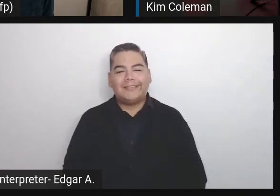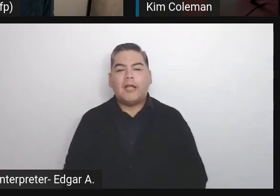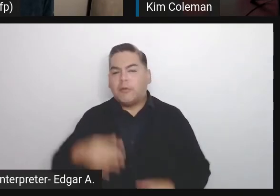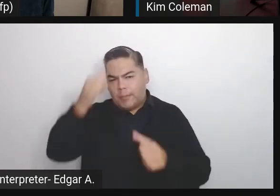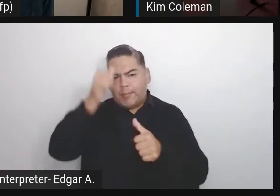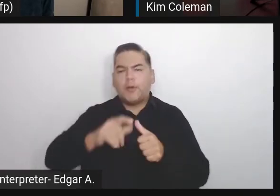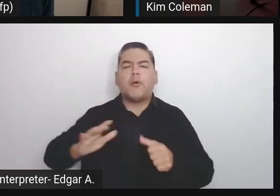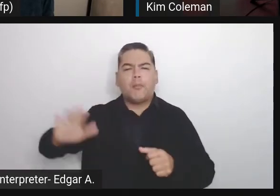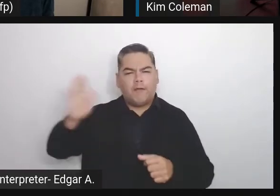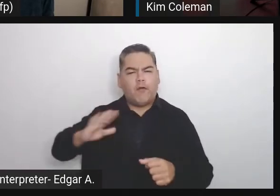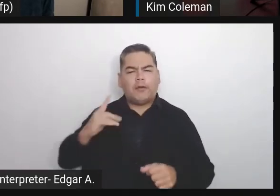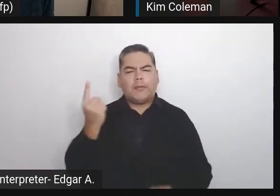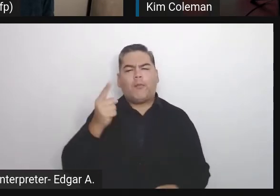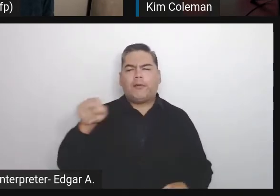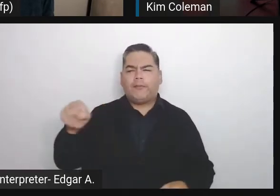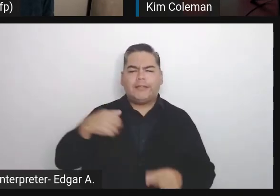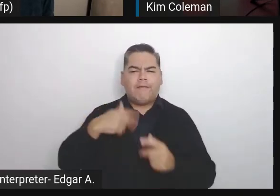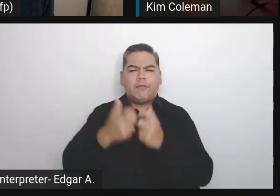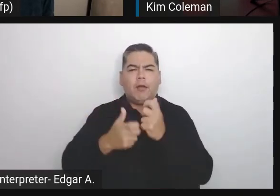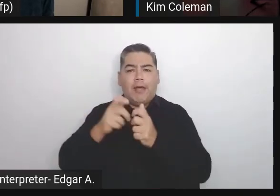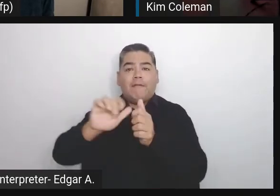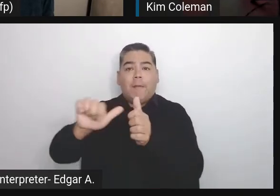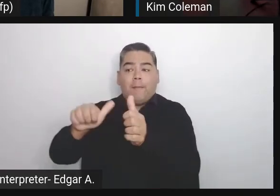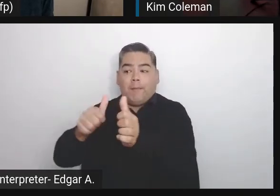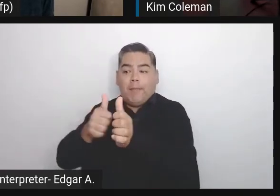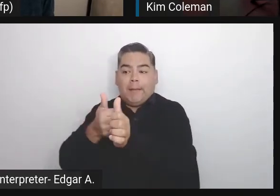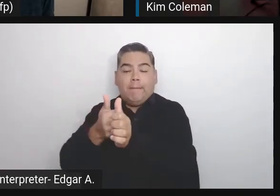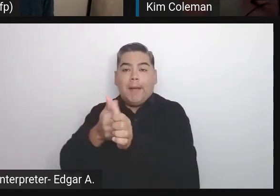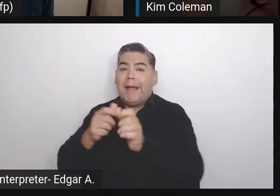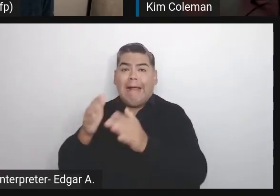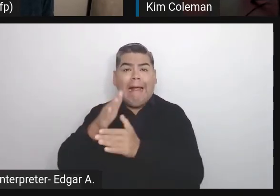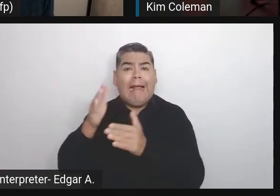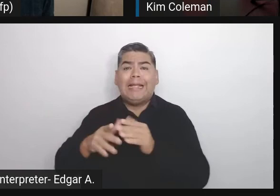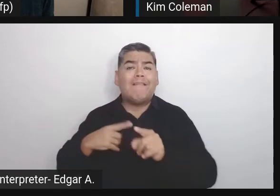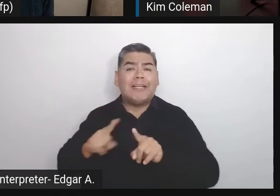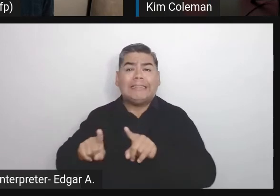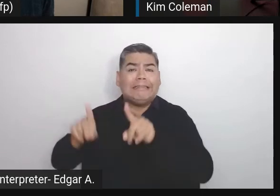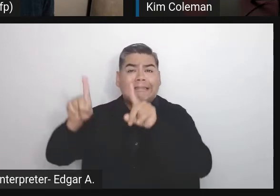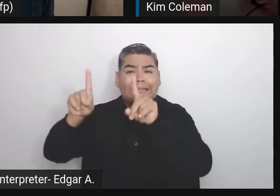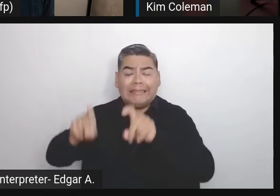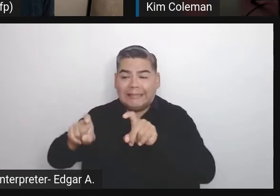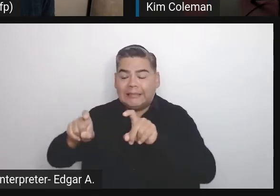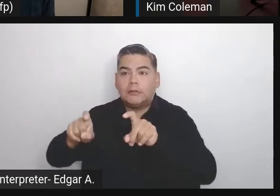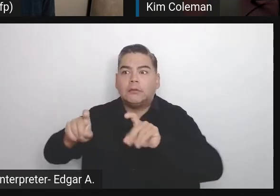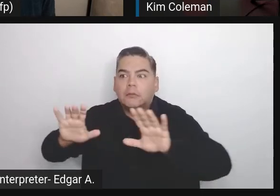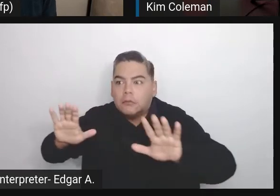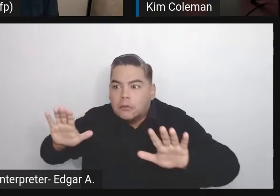They had backups, but they'd never tested it, and it turns out they didn't have backups. [chuckles]